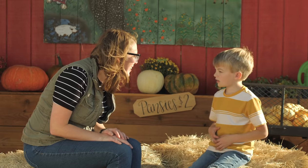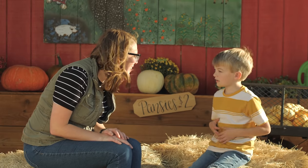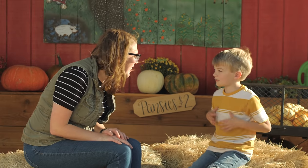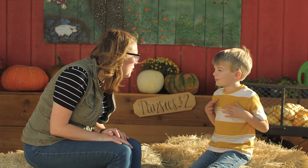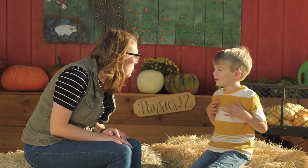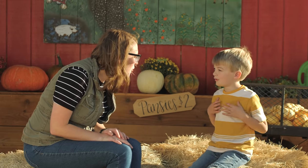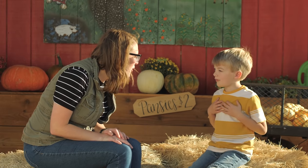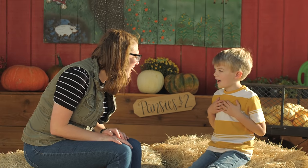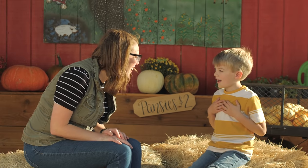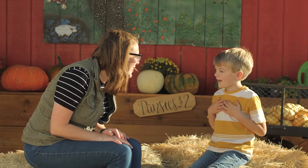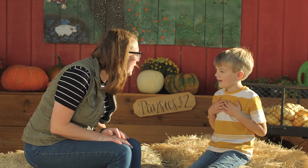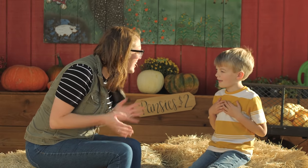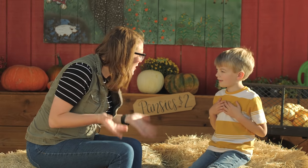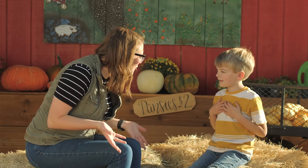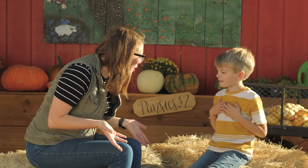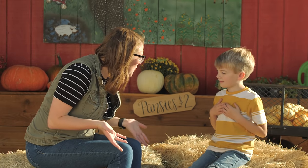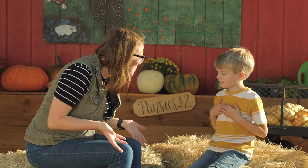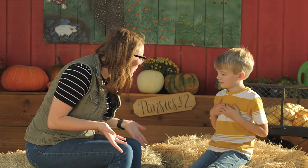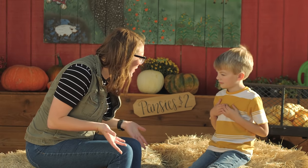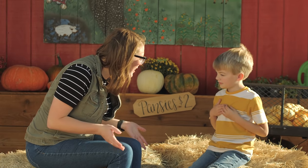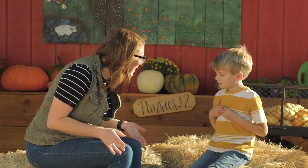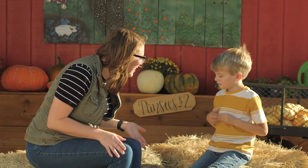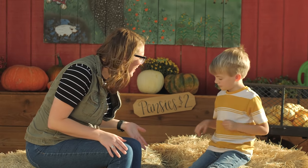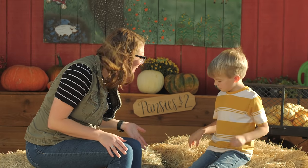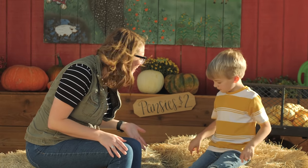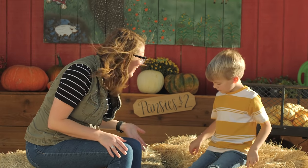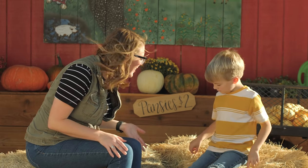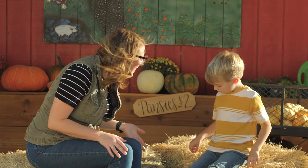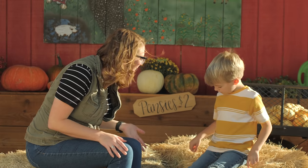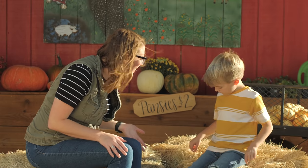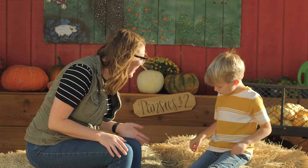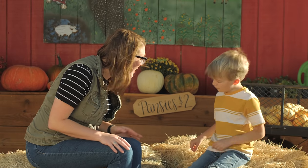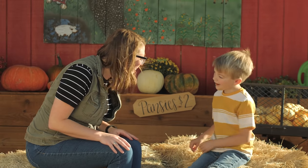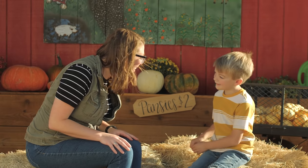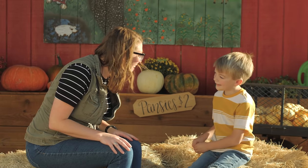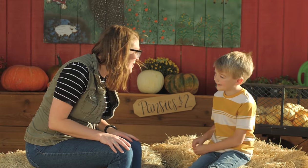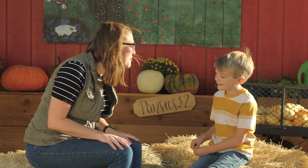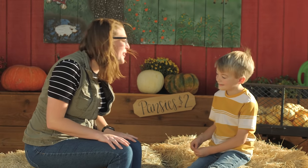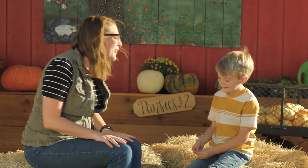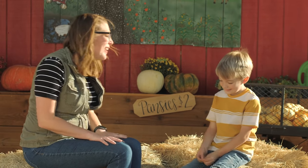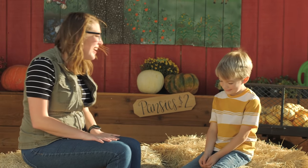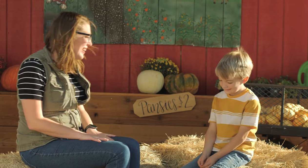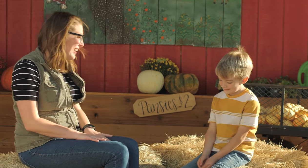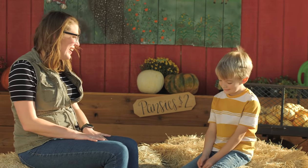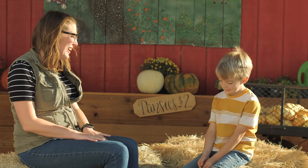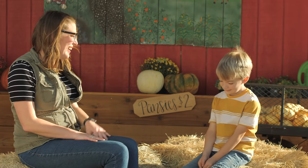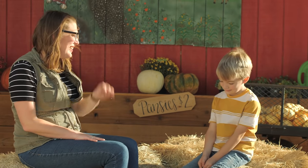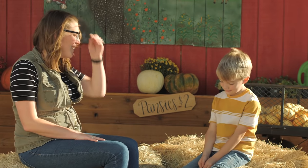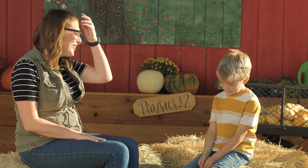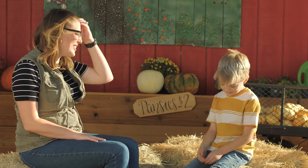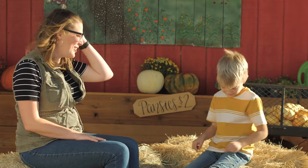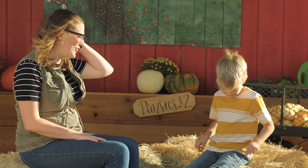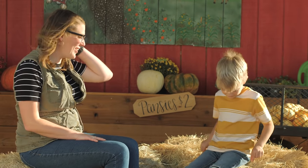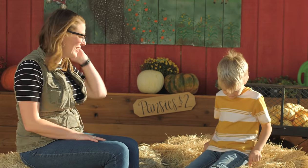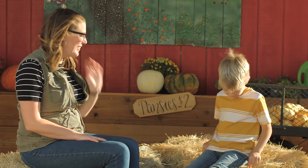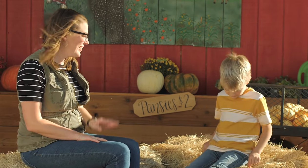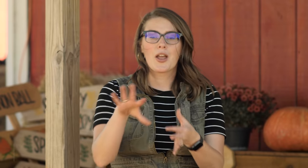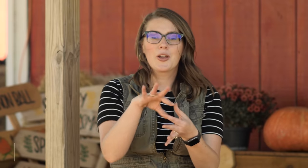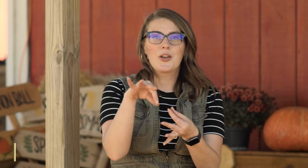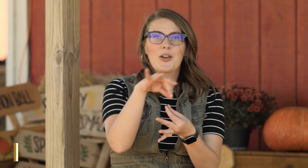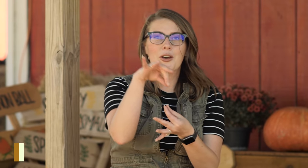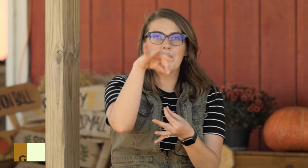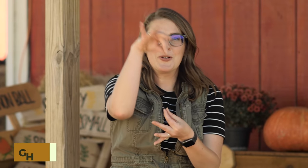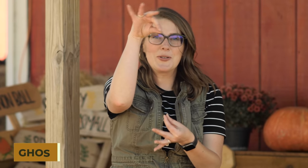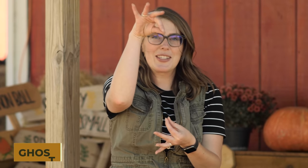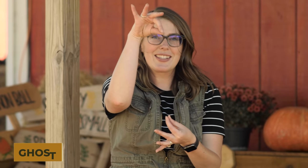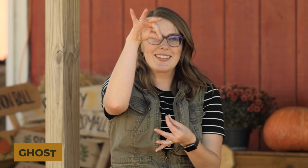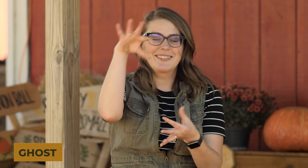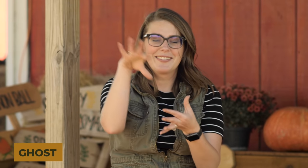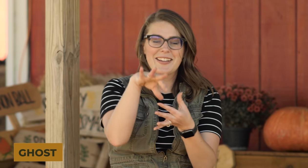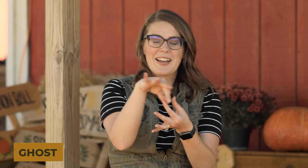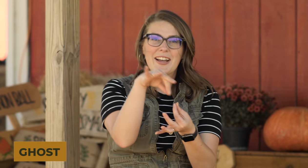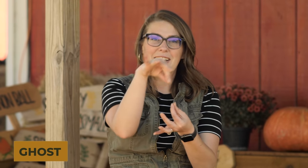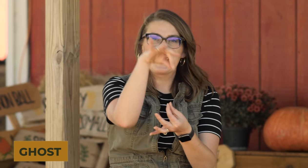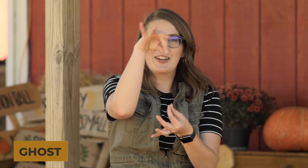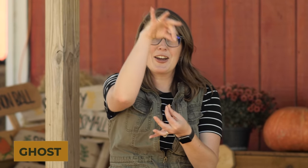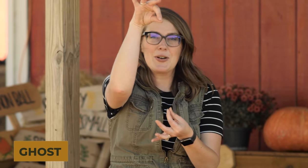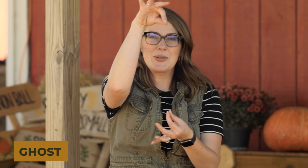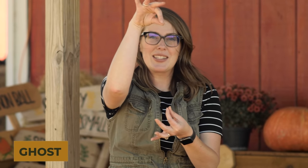Kakamora. What is it from, what movie? Moana, that'll be so fun. 'Ghost, ghost',